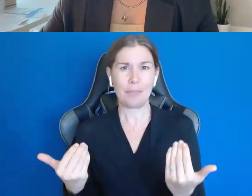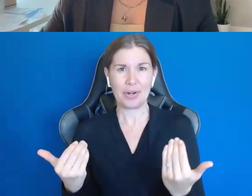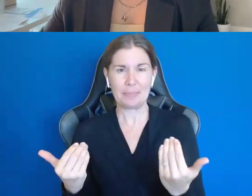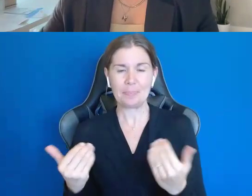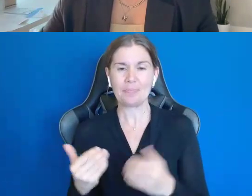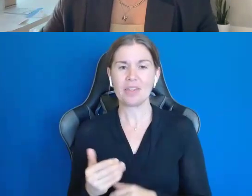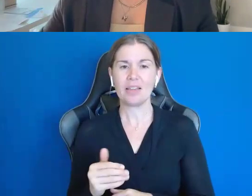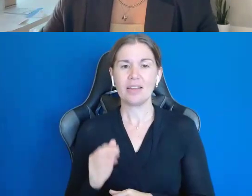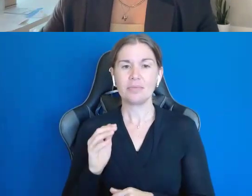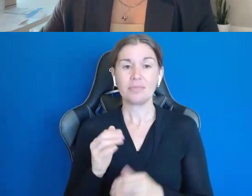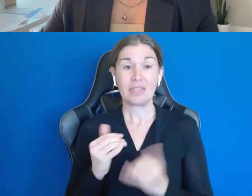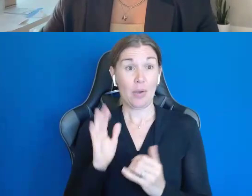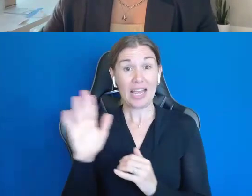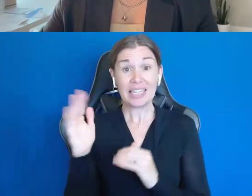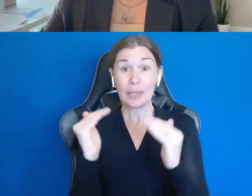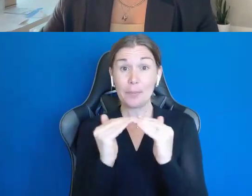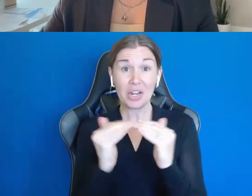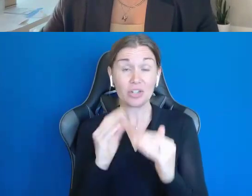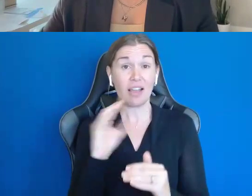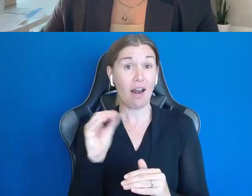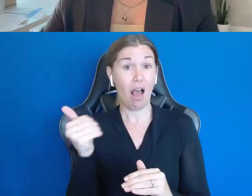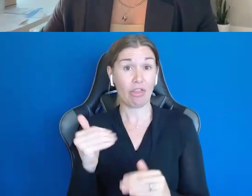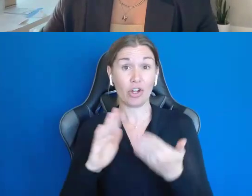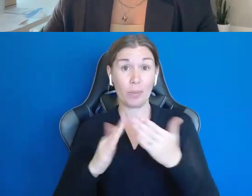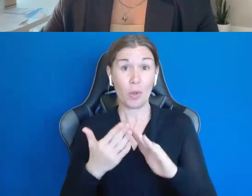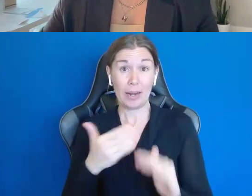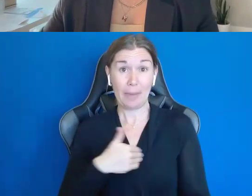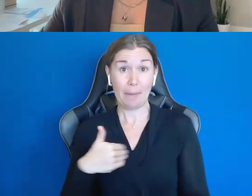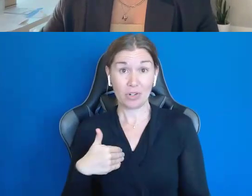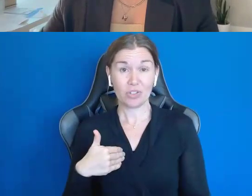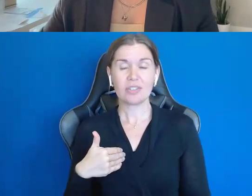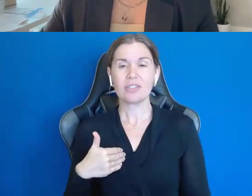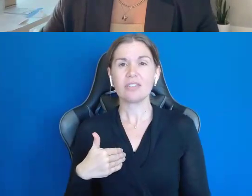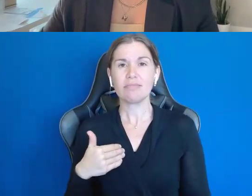his peers and other community members that, you know, would go to farmer's markets or